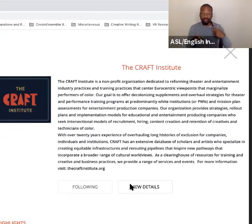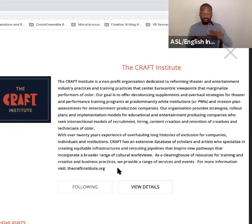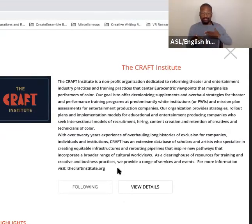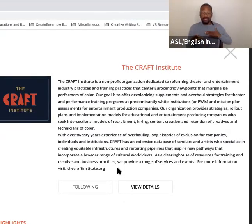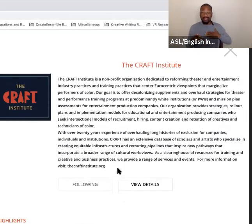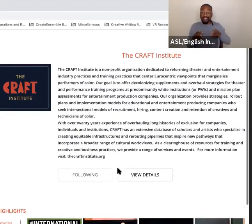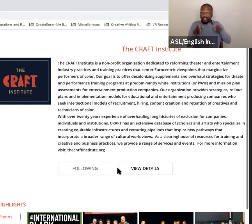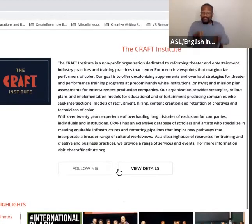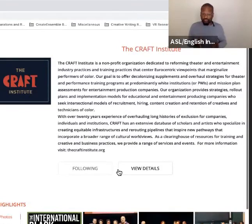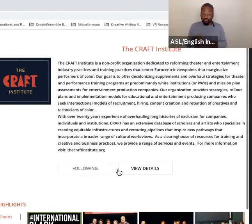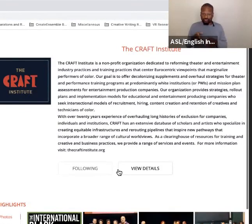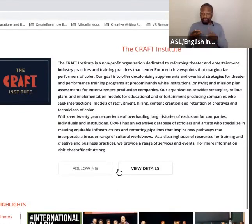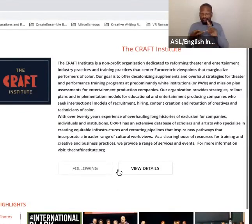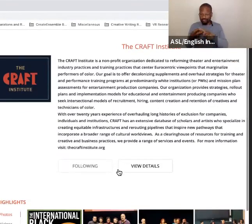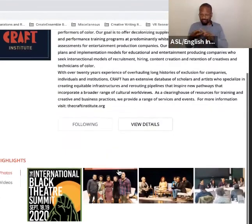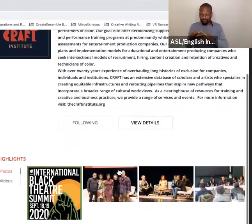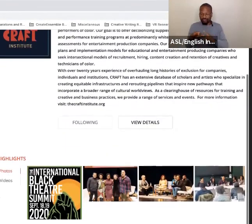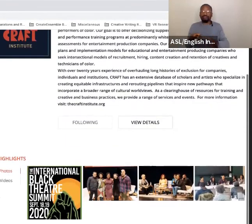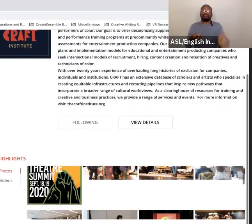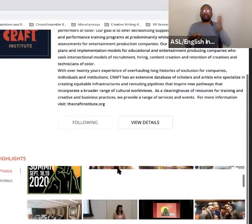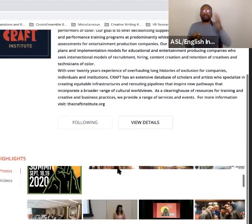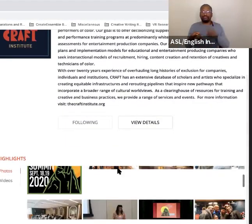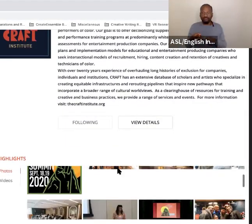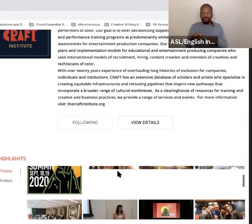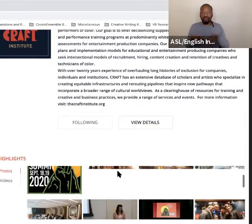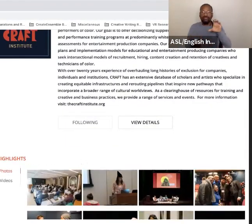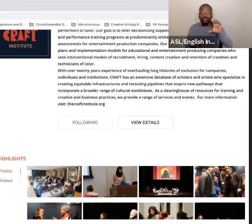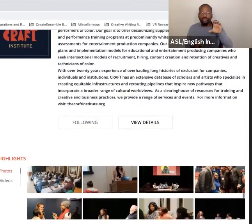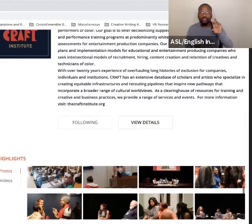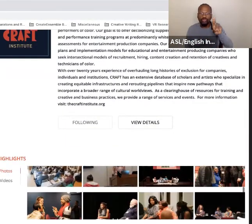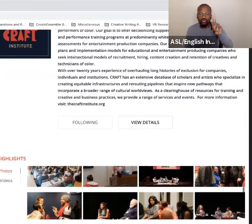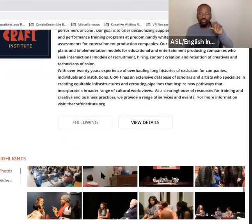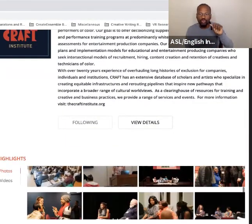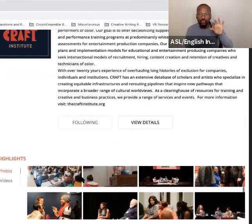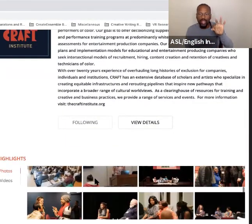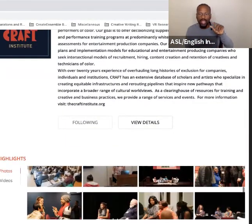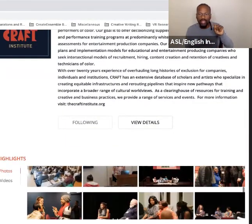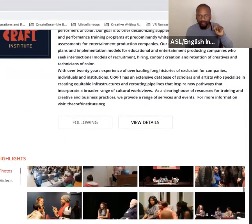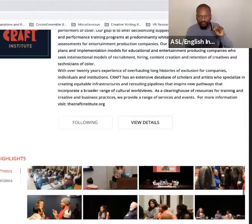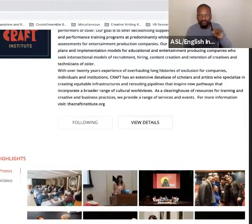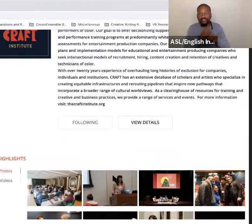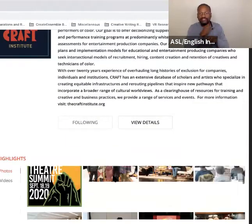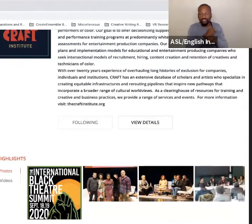but this is the one that I have for the CRAFT Institute. And so you would come here and you could learn more